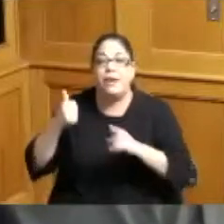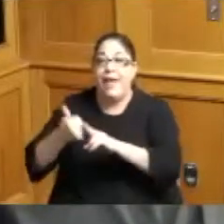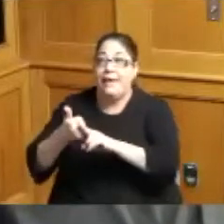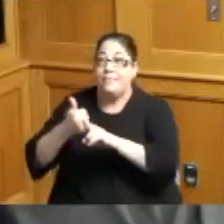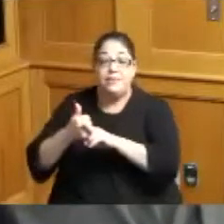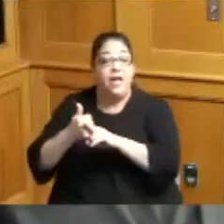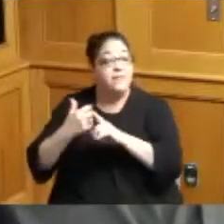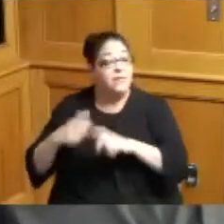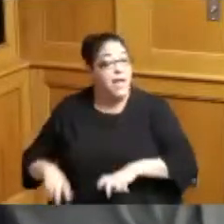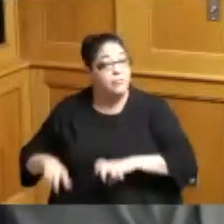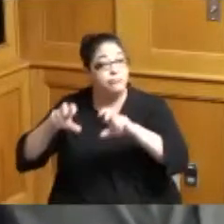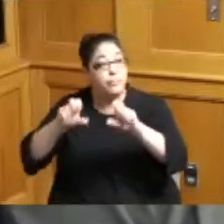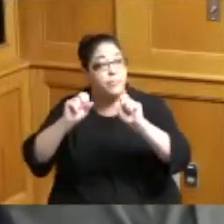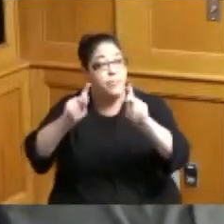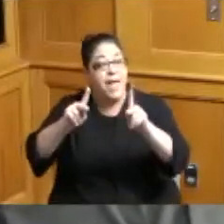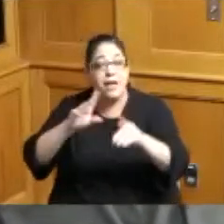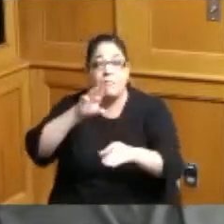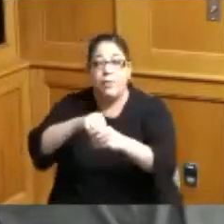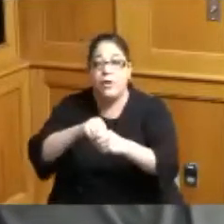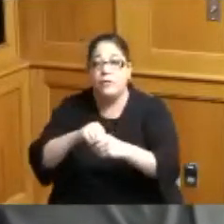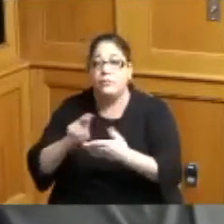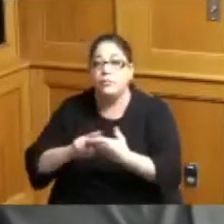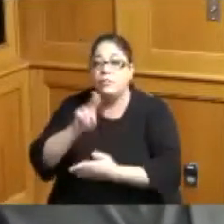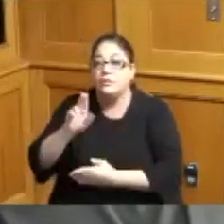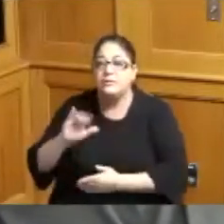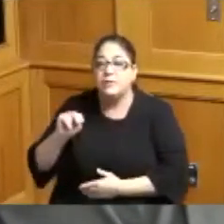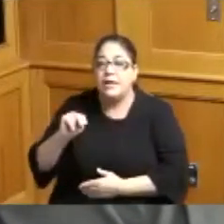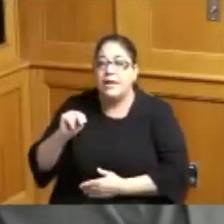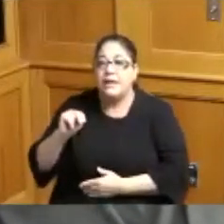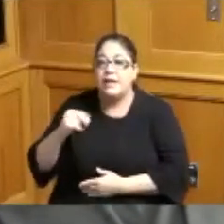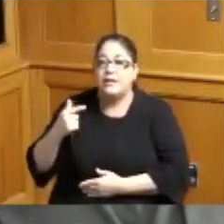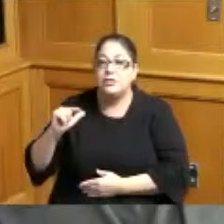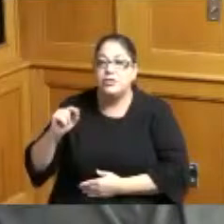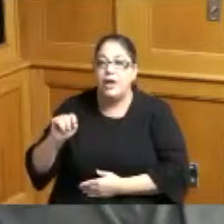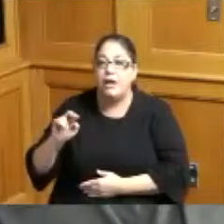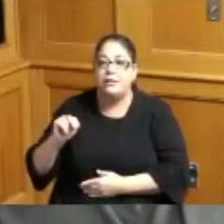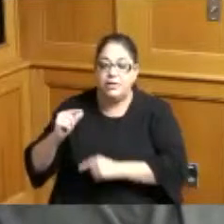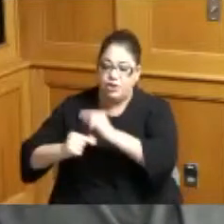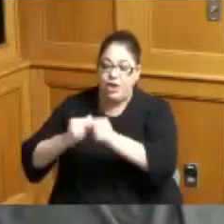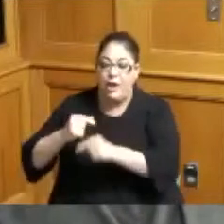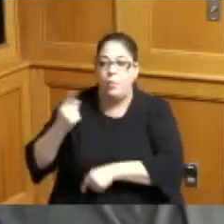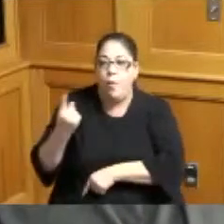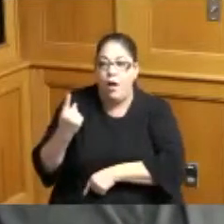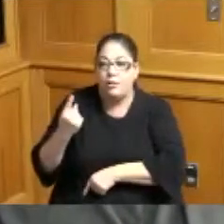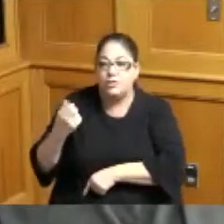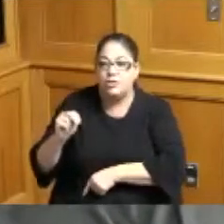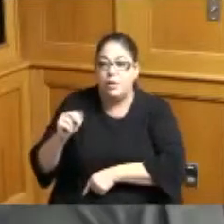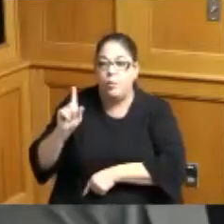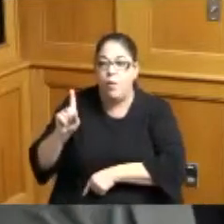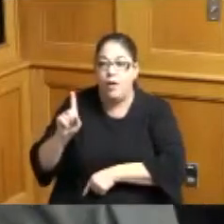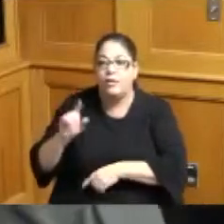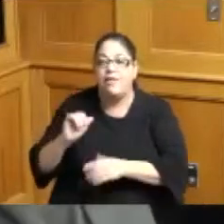part of the Cincinnati University Cincinnati gen one and they have scholarships for first